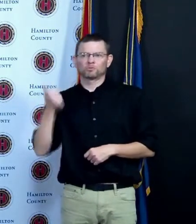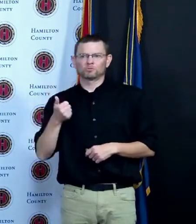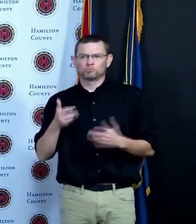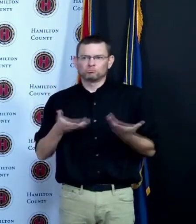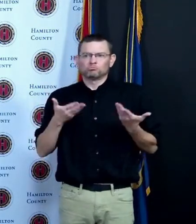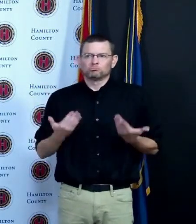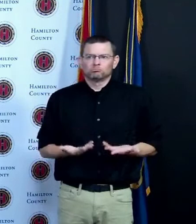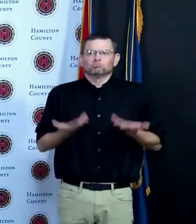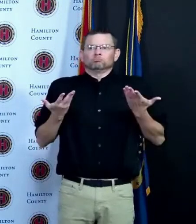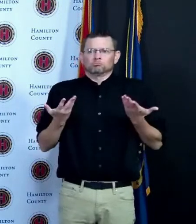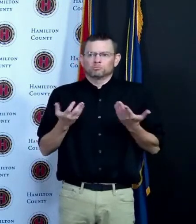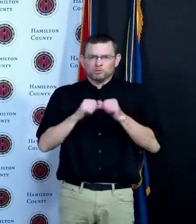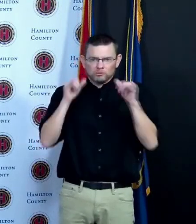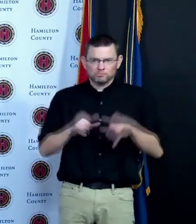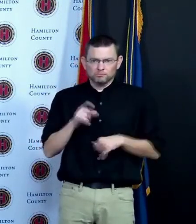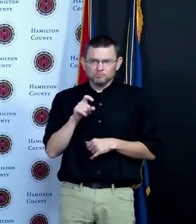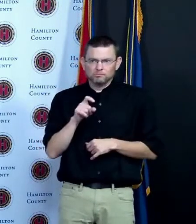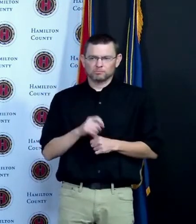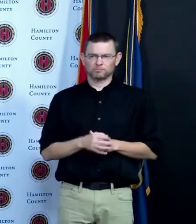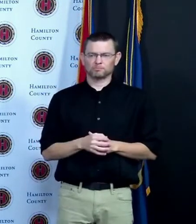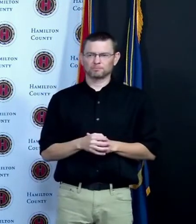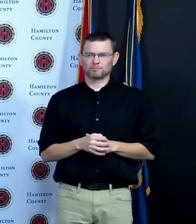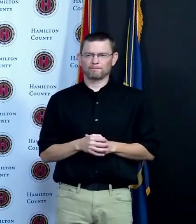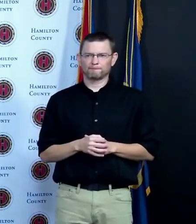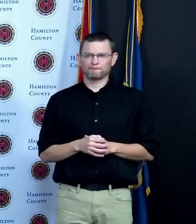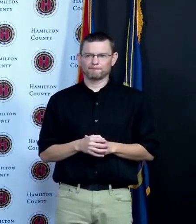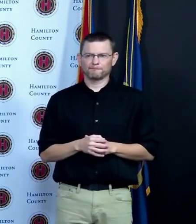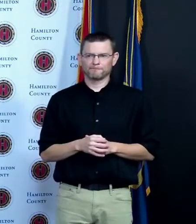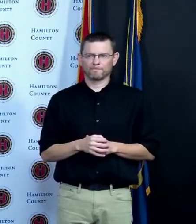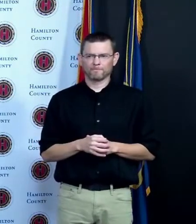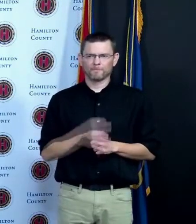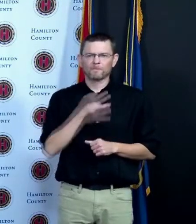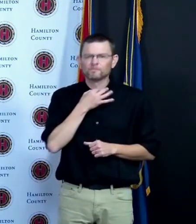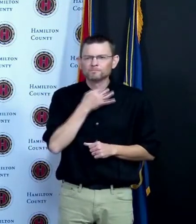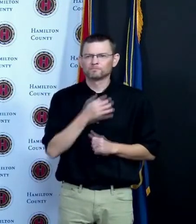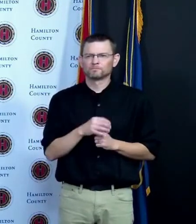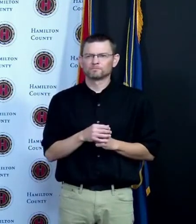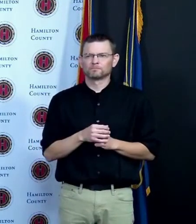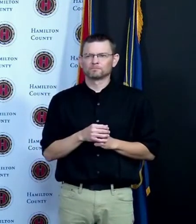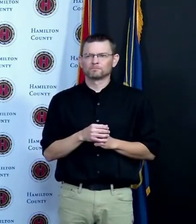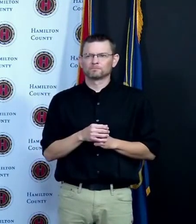event with vaccine reports so that we can continue to have better science around the vaccines